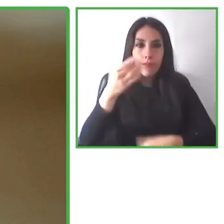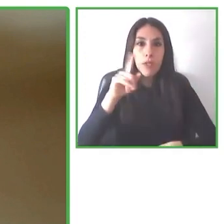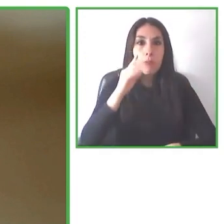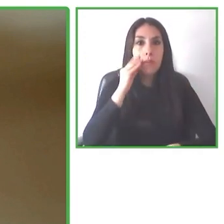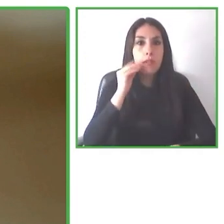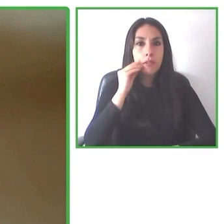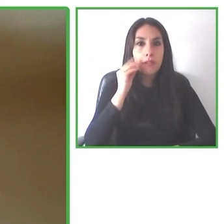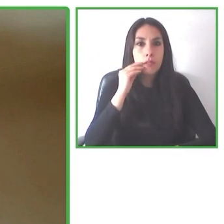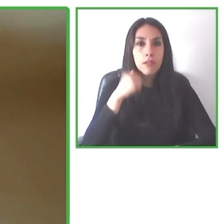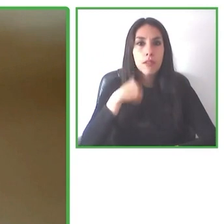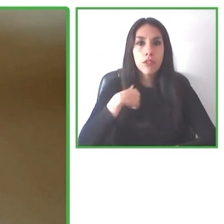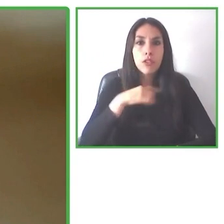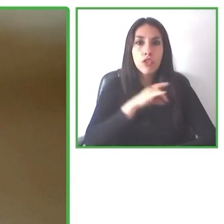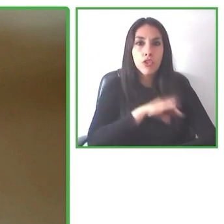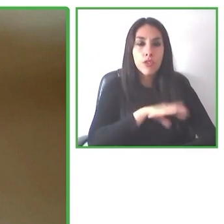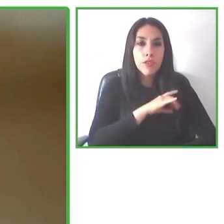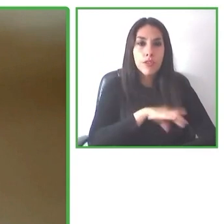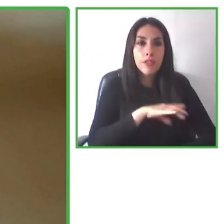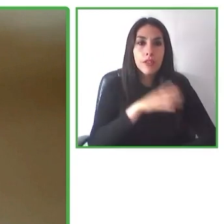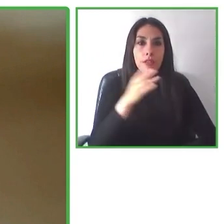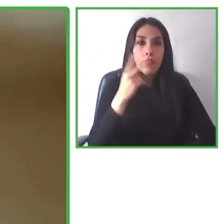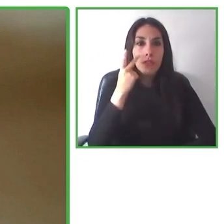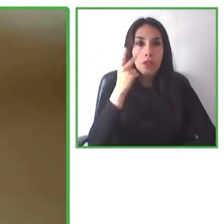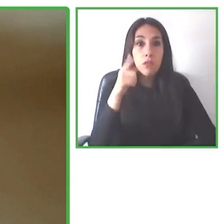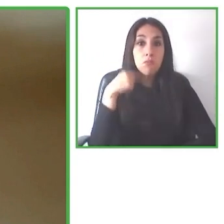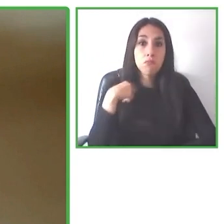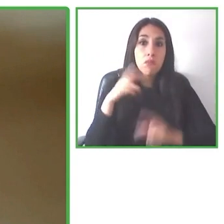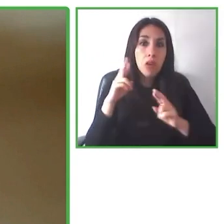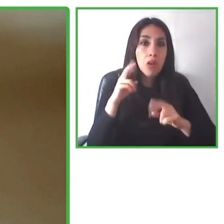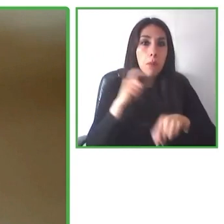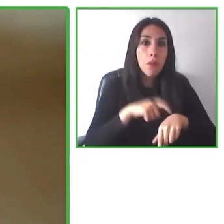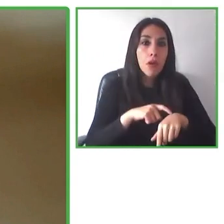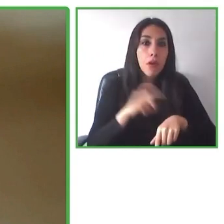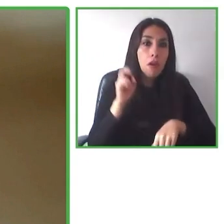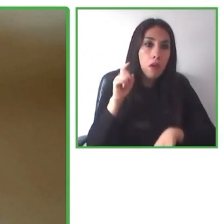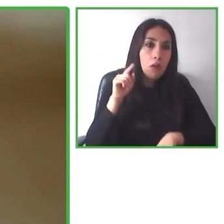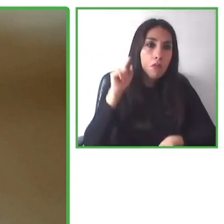he has really it has his background. He is Chilean.